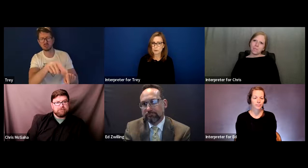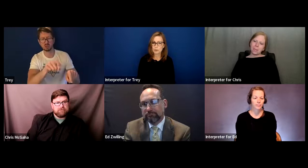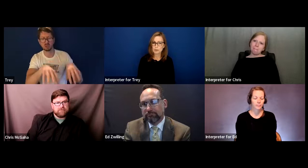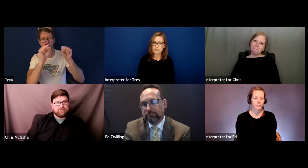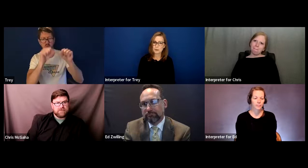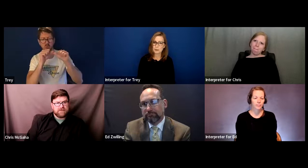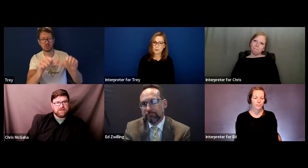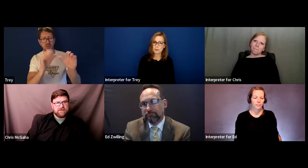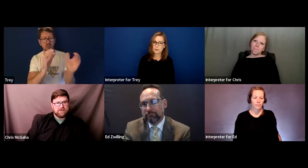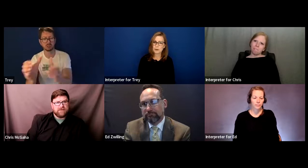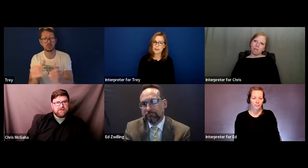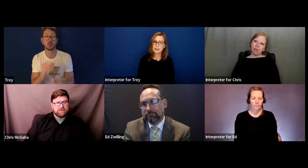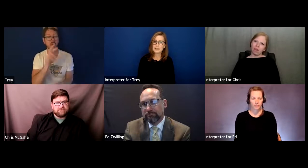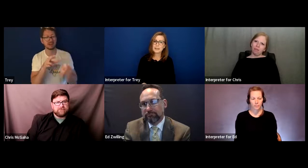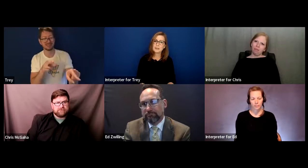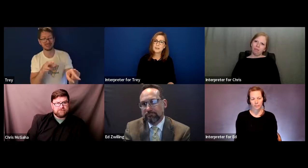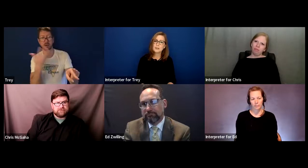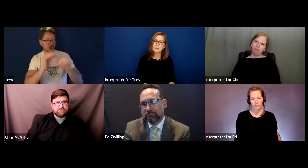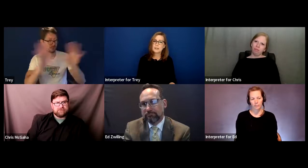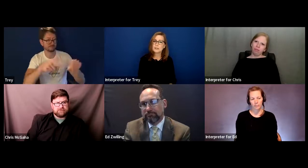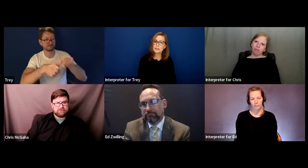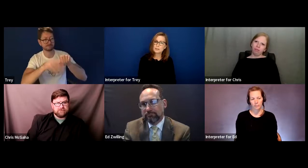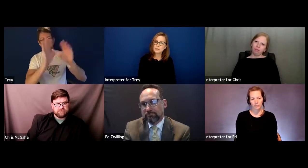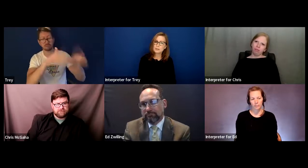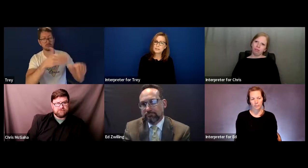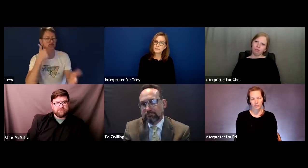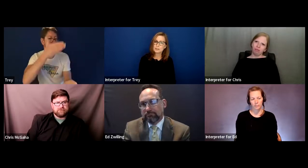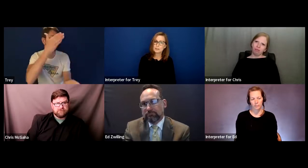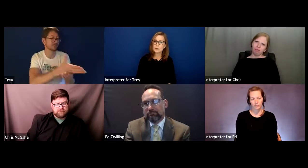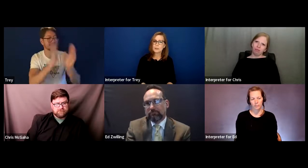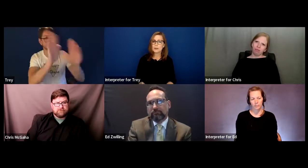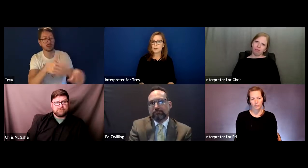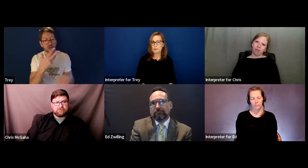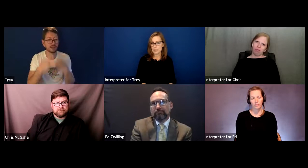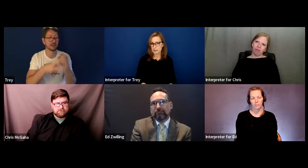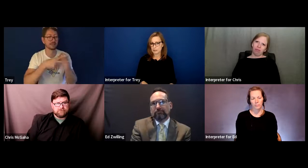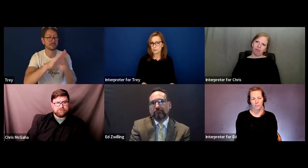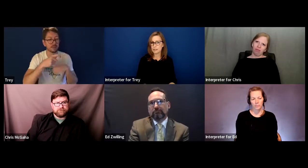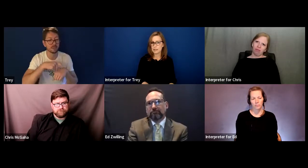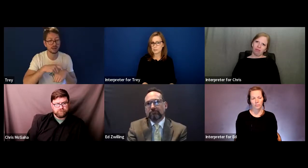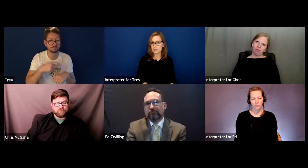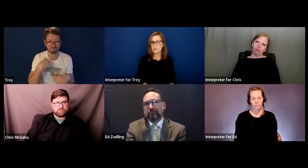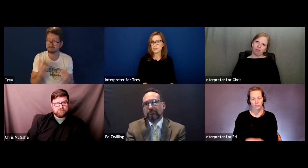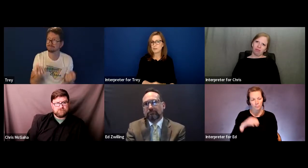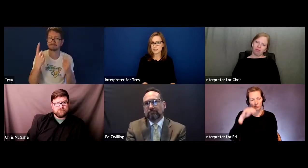a course that I went through. And I think do they look at the students and determine, okay, this student has potential,